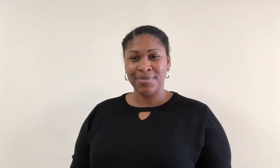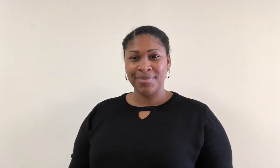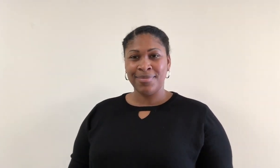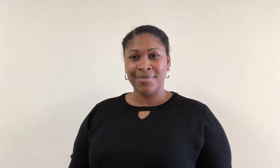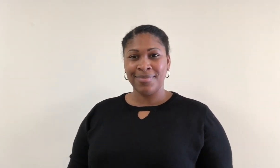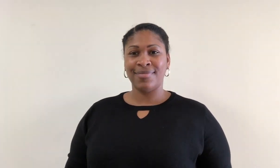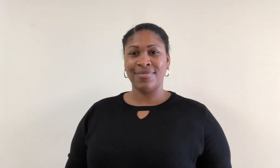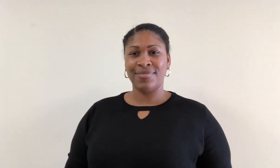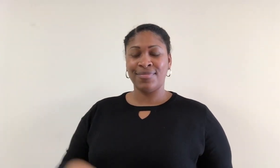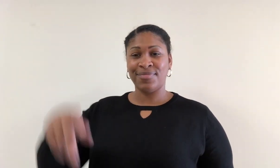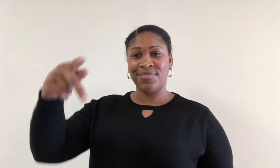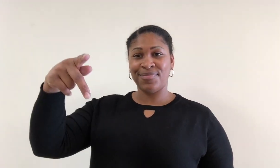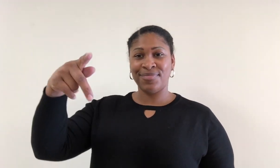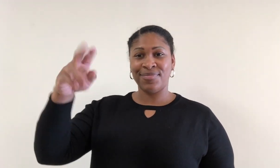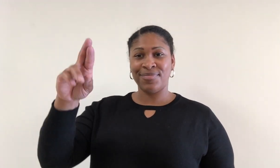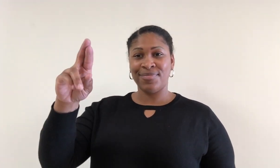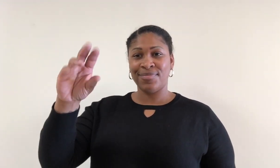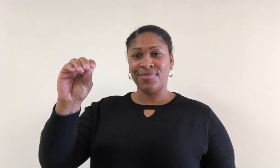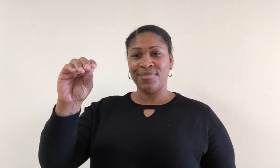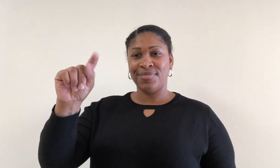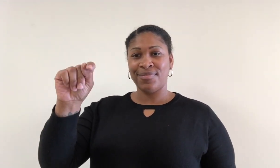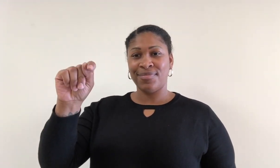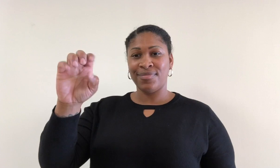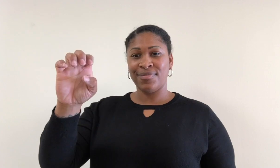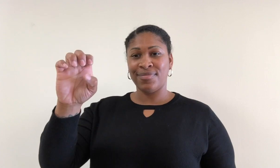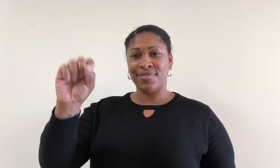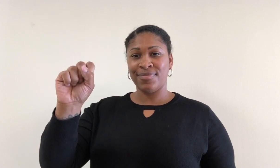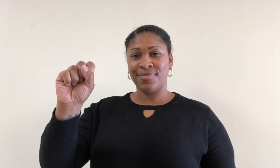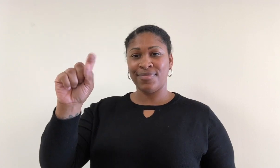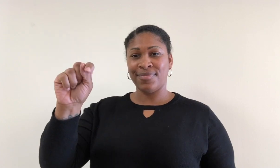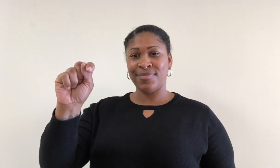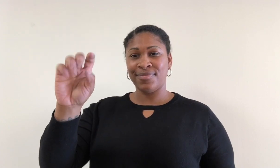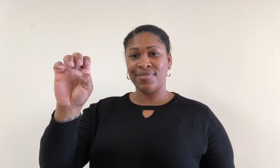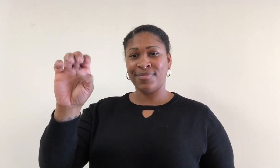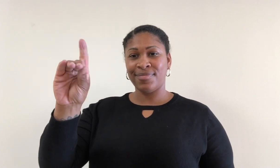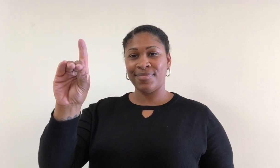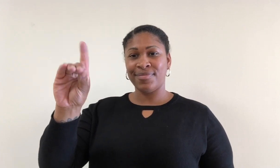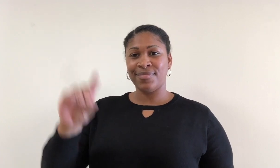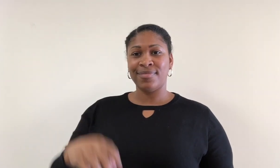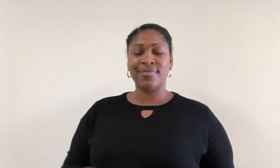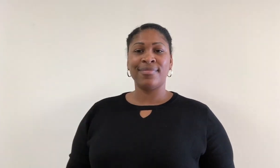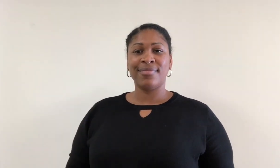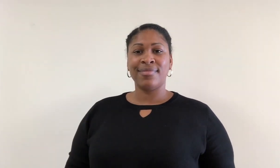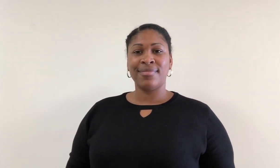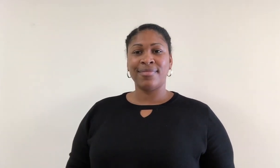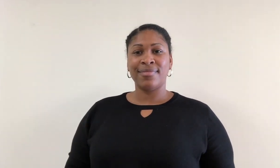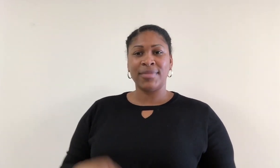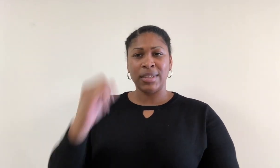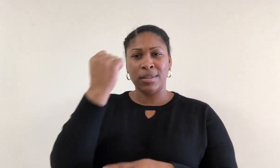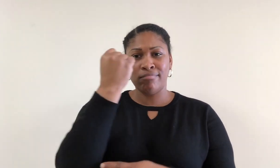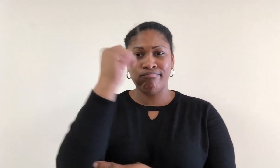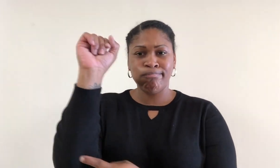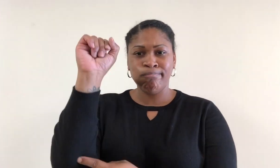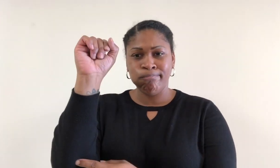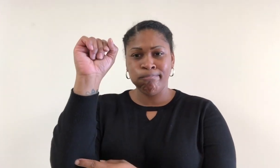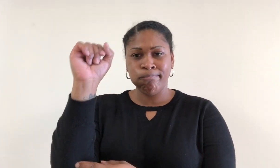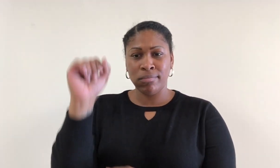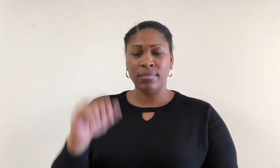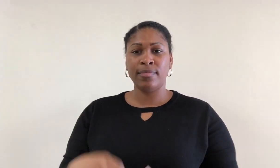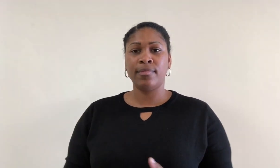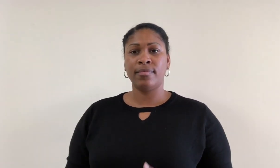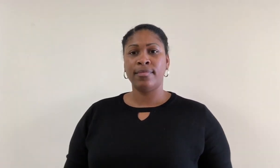Protested